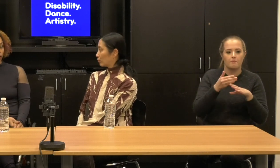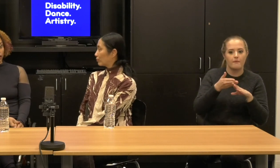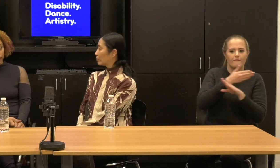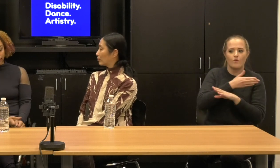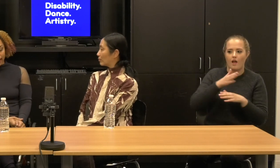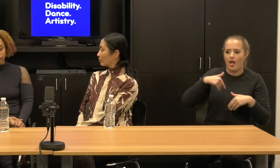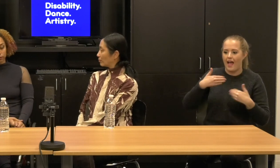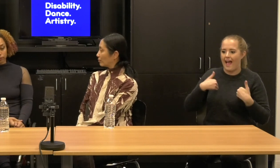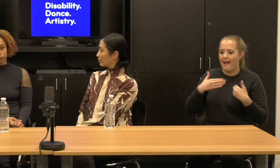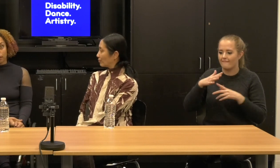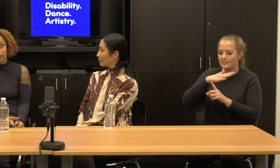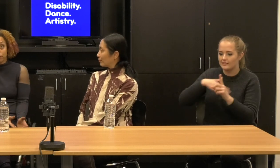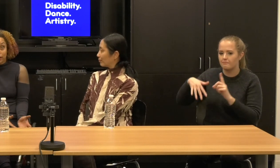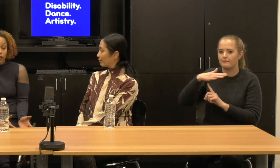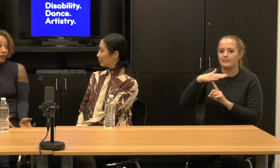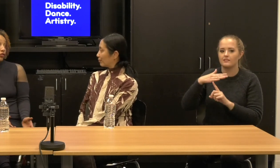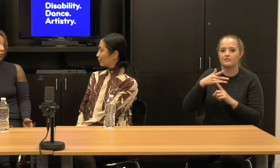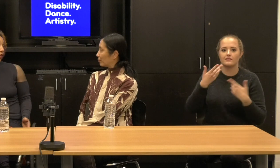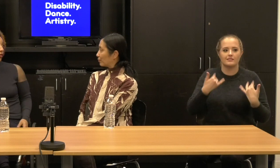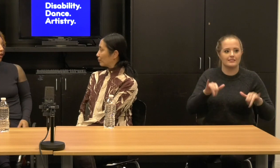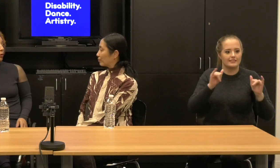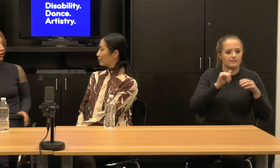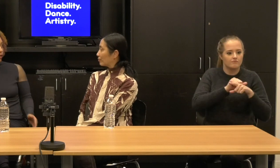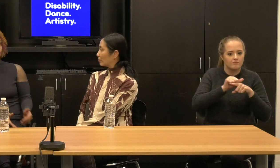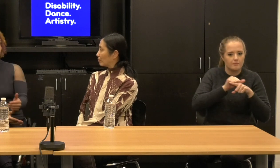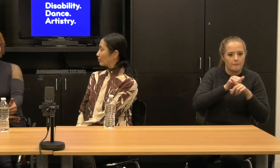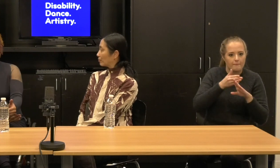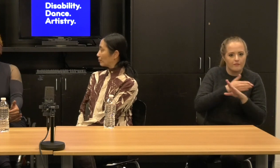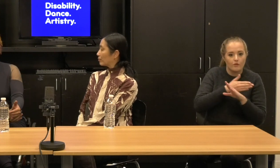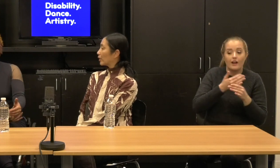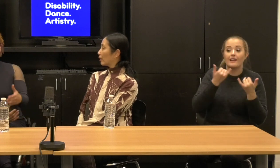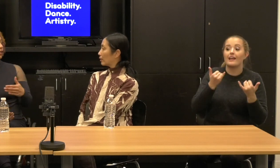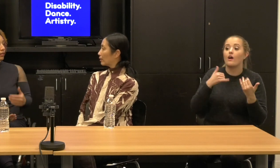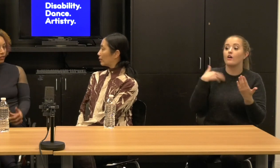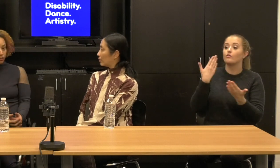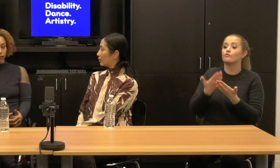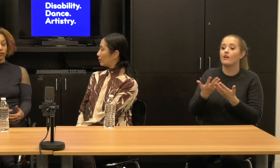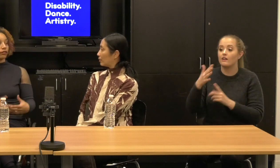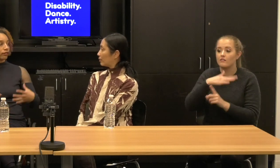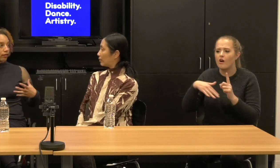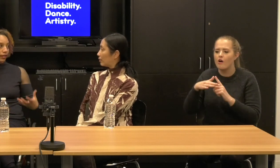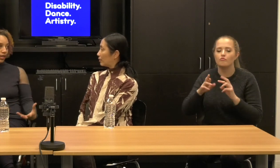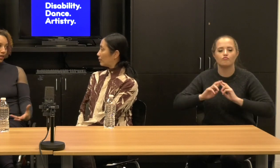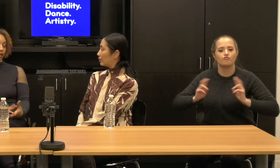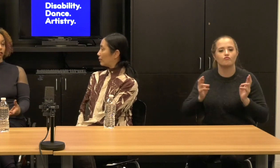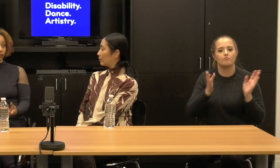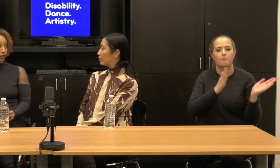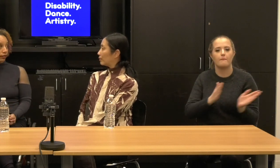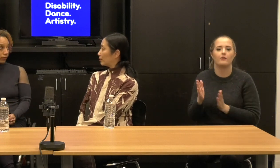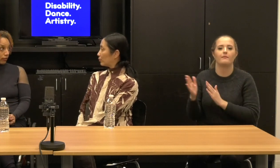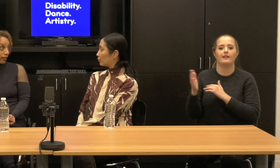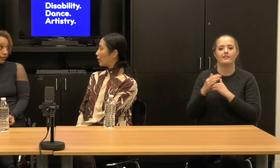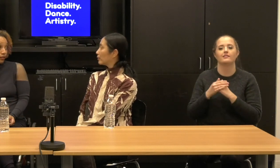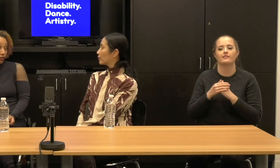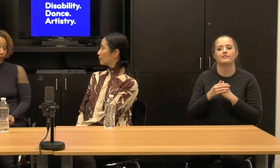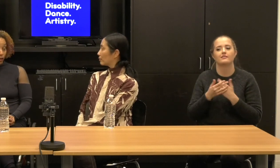So. And I think that maybe that made a difference because then we could get in, get it done and get it out.